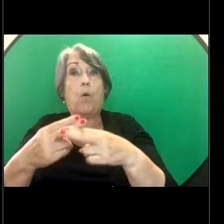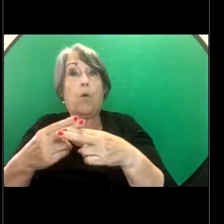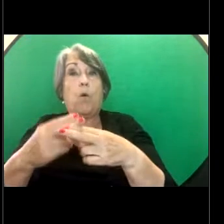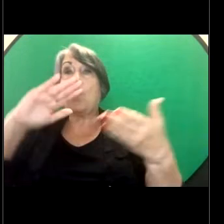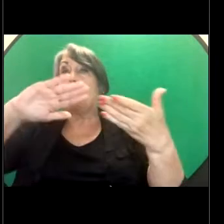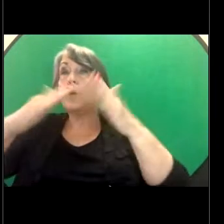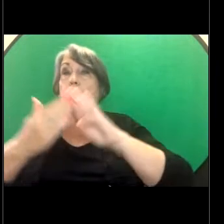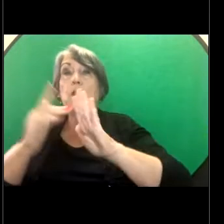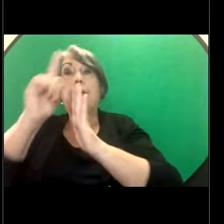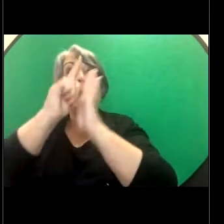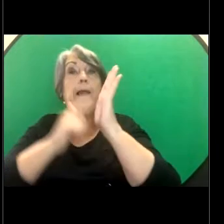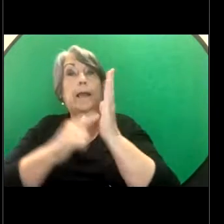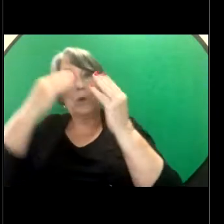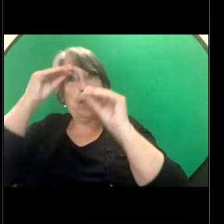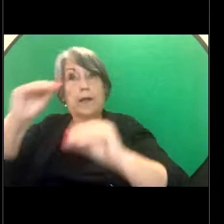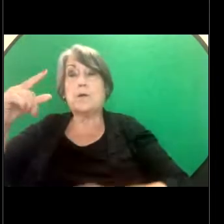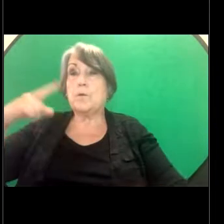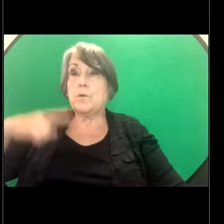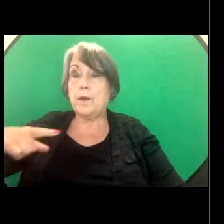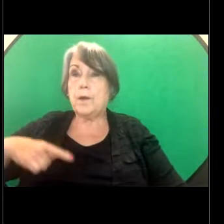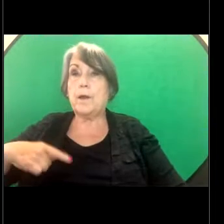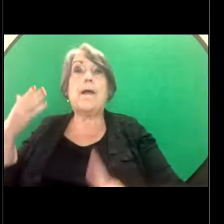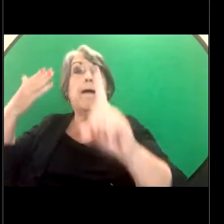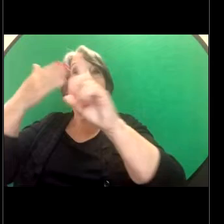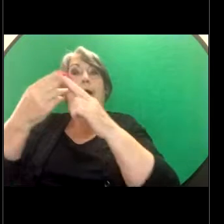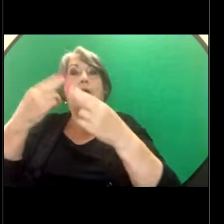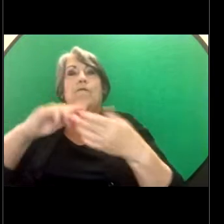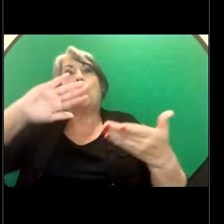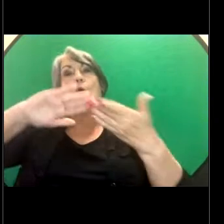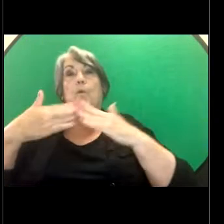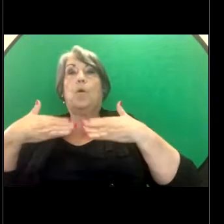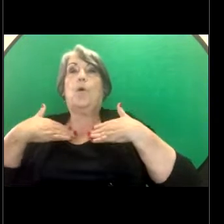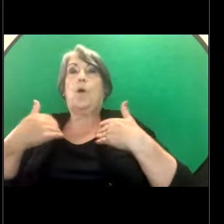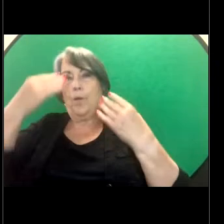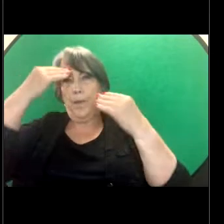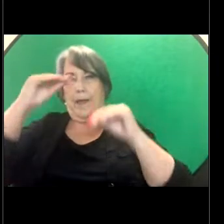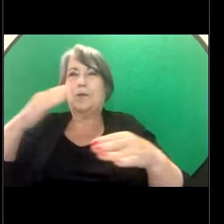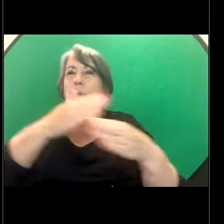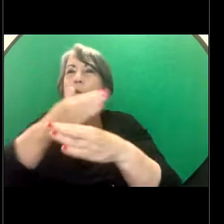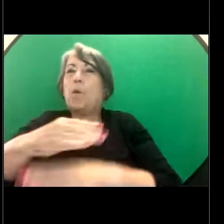education purposes and is aimed at community, health and educational purposes. I'd also like